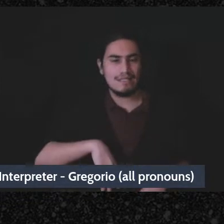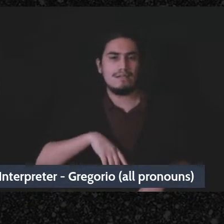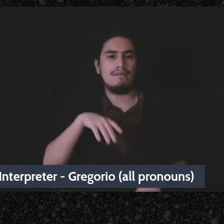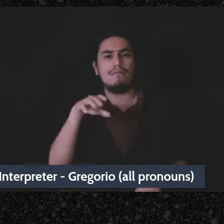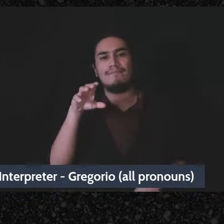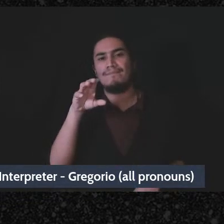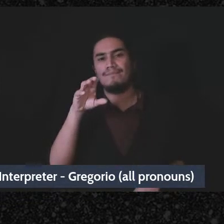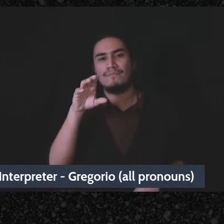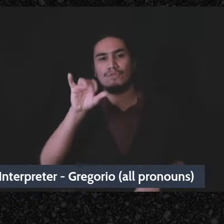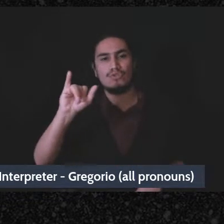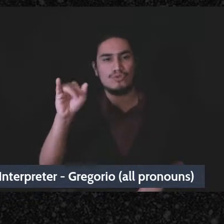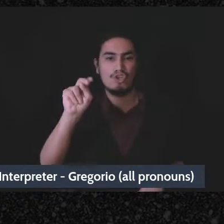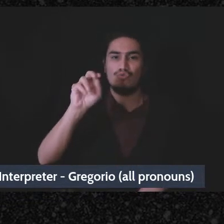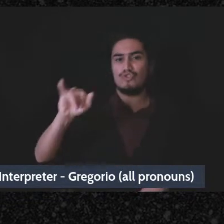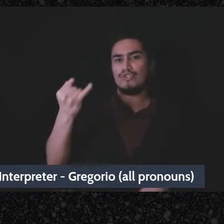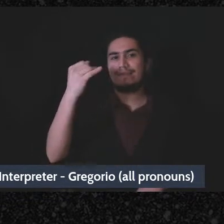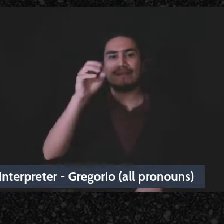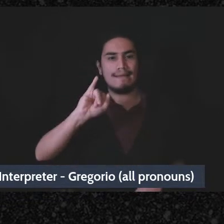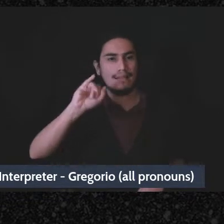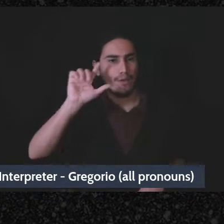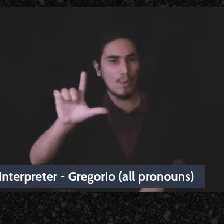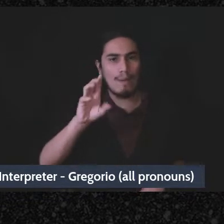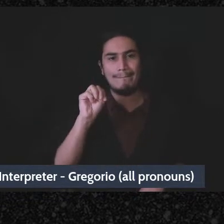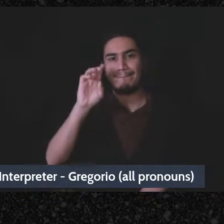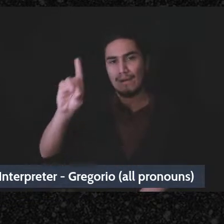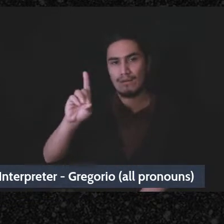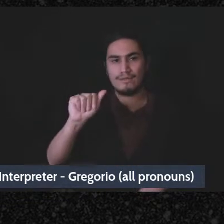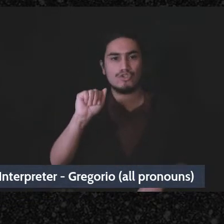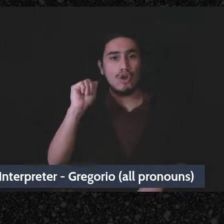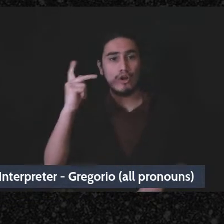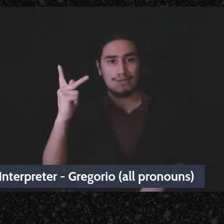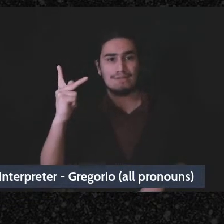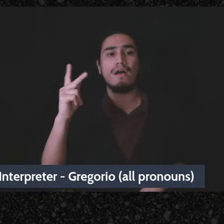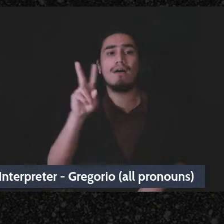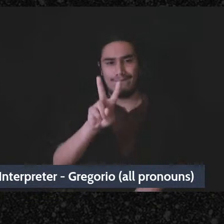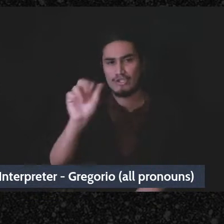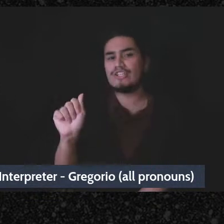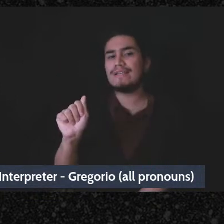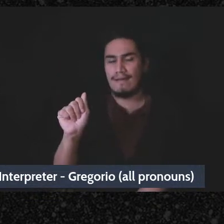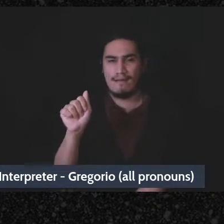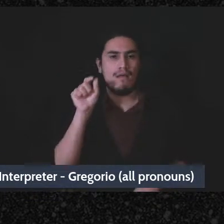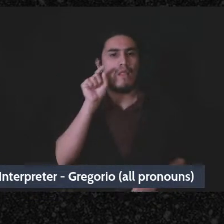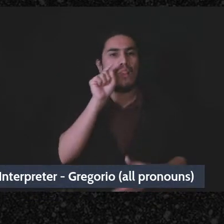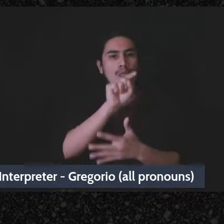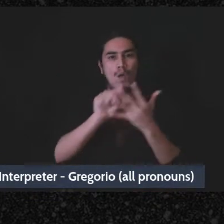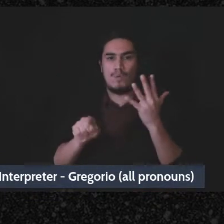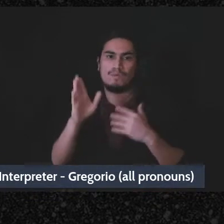Mississippi, Illinois, Maryland, Arkansas, Florida is coming next year, or I should say this year